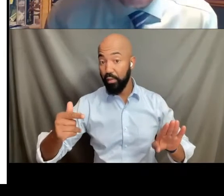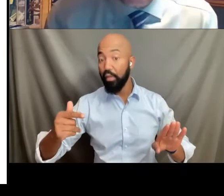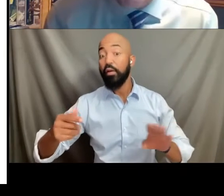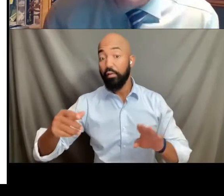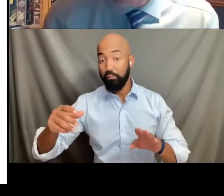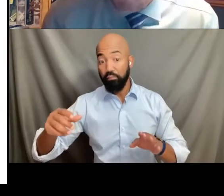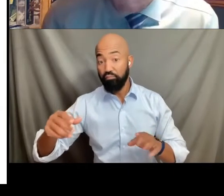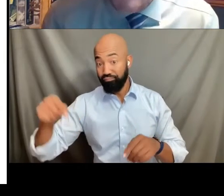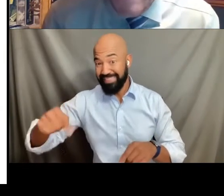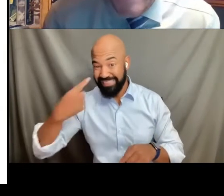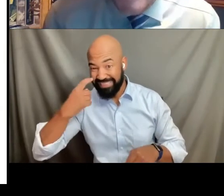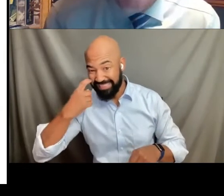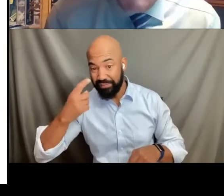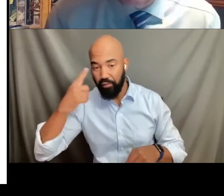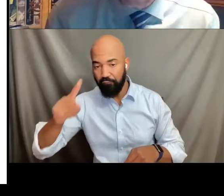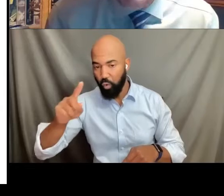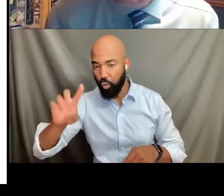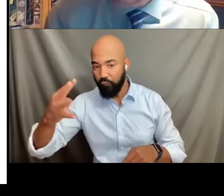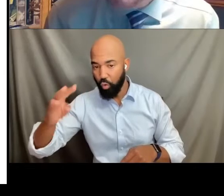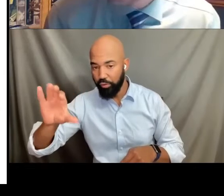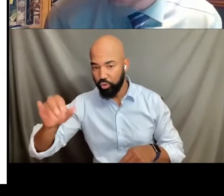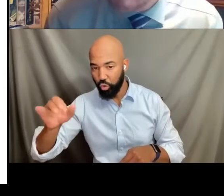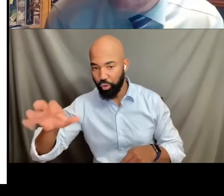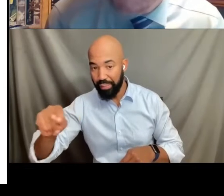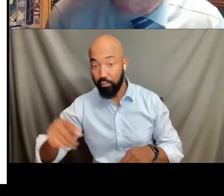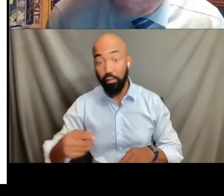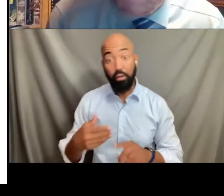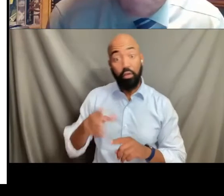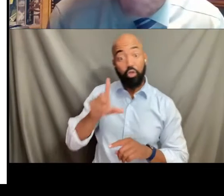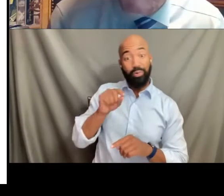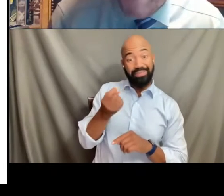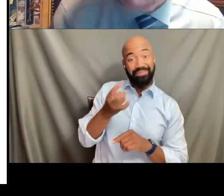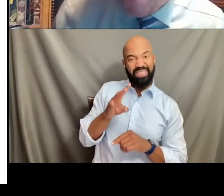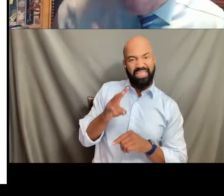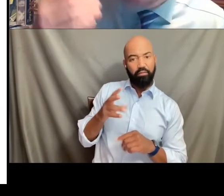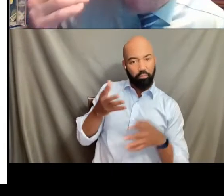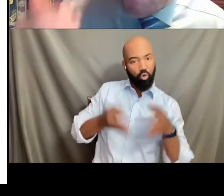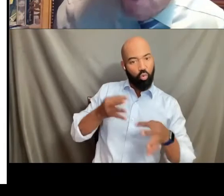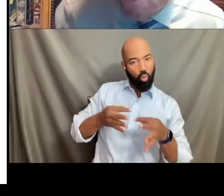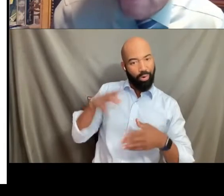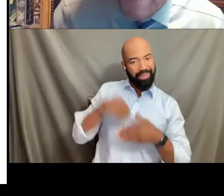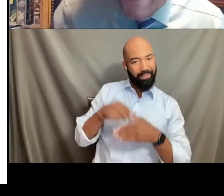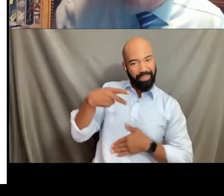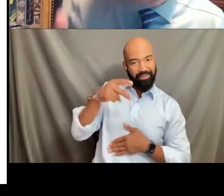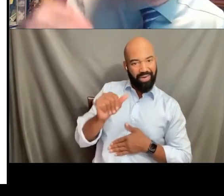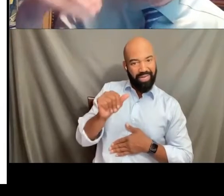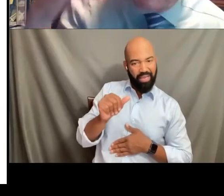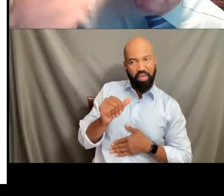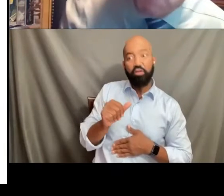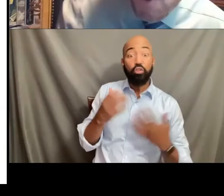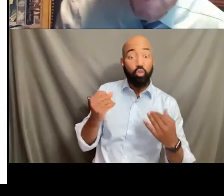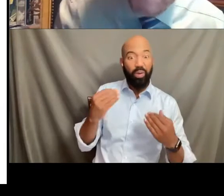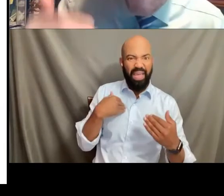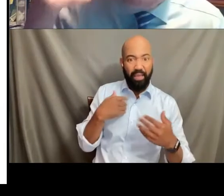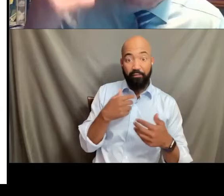there was a federal trial court in Pennsylvania that came to the same conclusion. So we've got a lower court and we've got an appeals court,